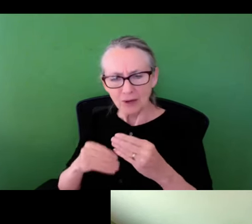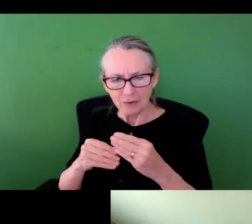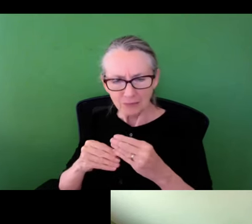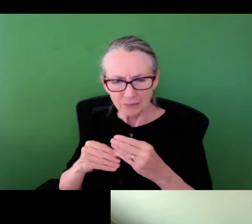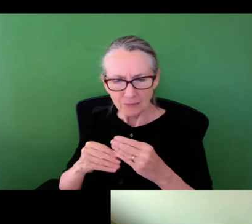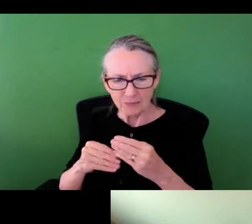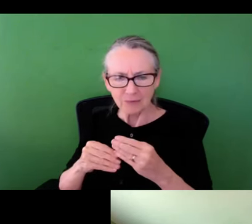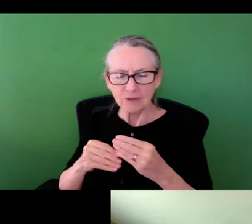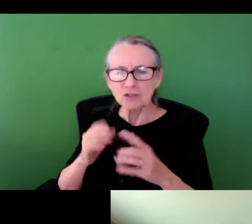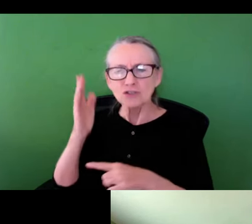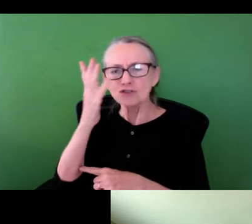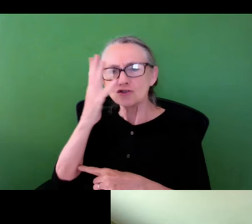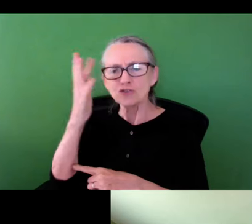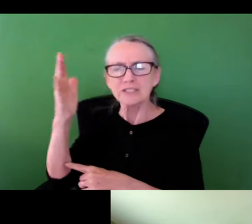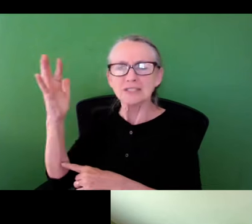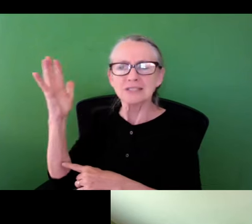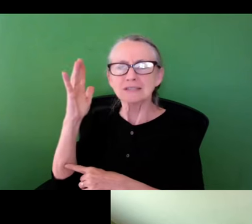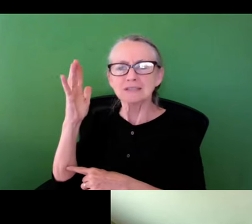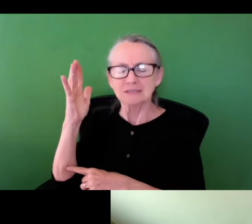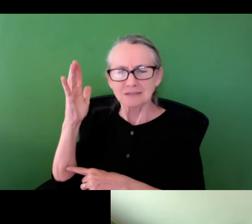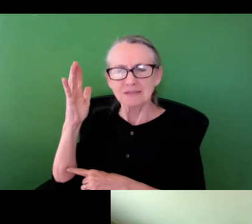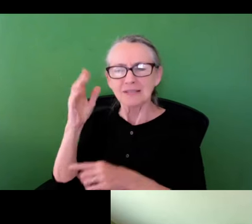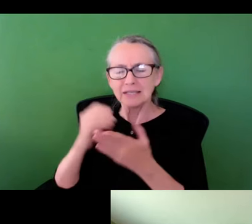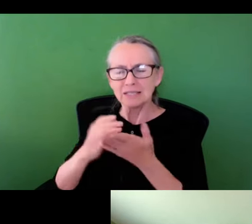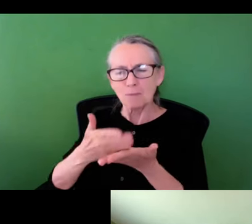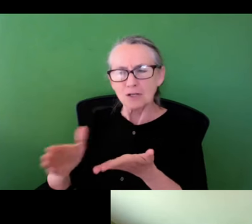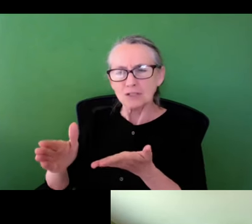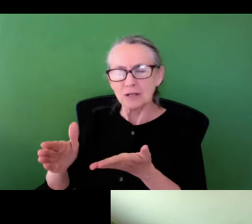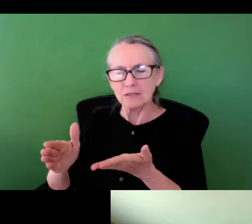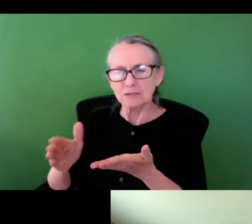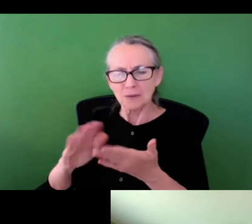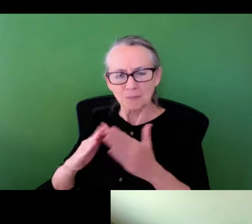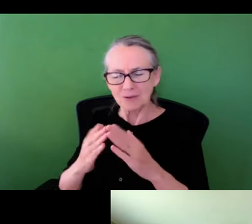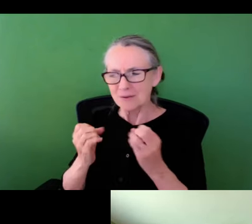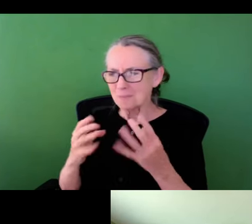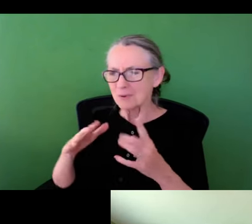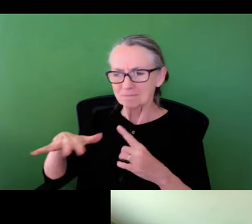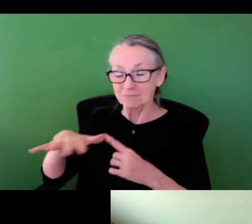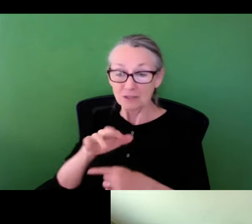changing the conversation slightly, how important is it to add tree canopy and green or natural infrastructure